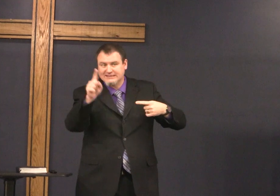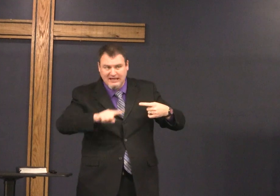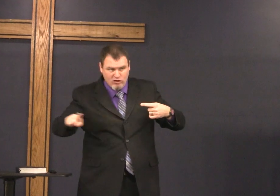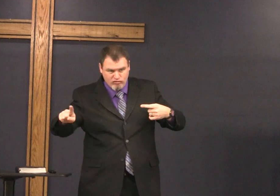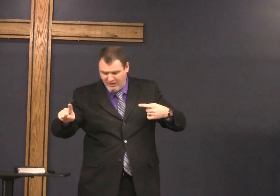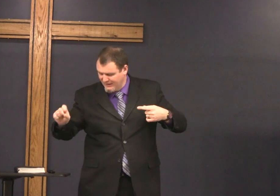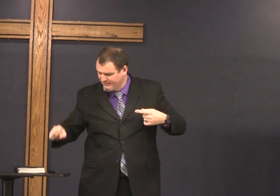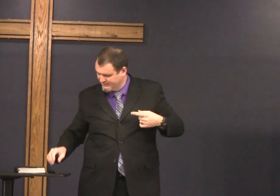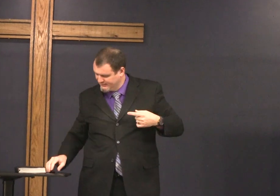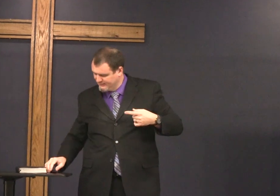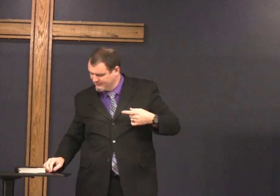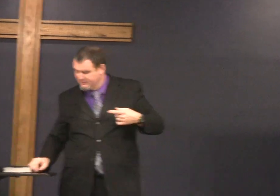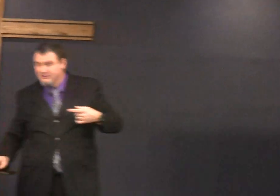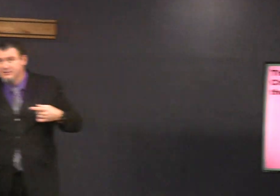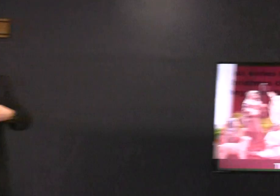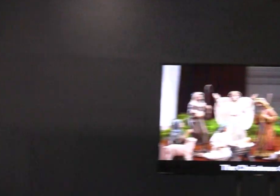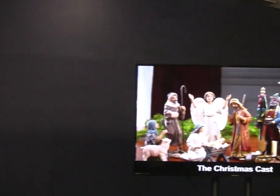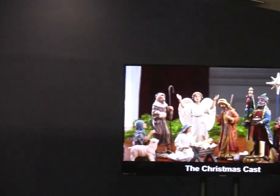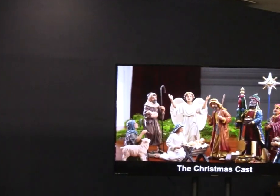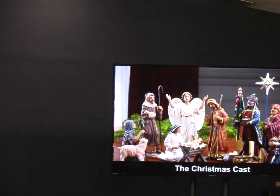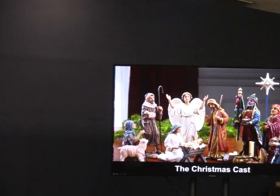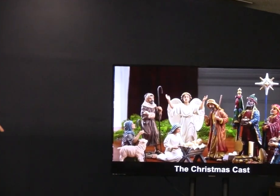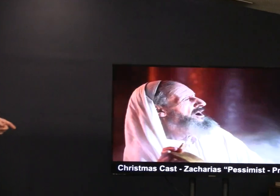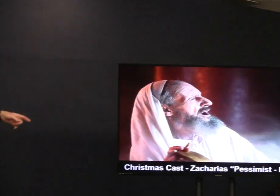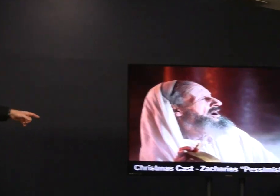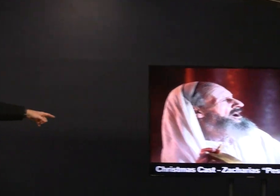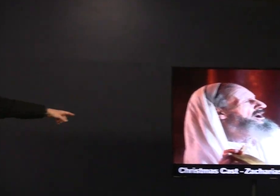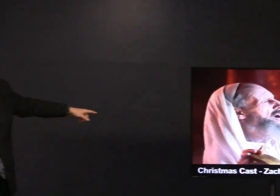so so first we looked at uh Zachariah